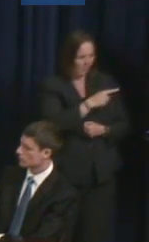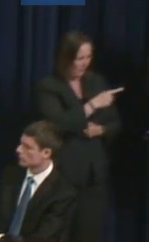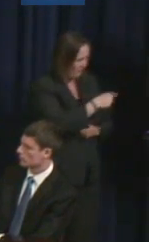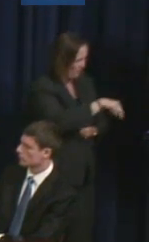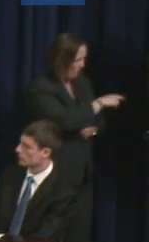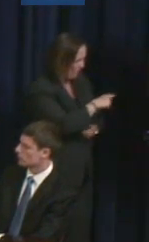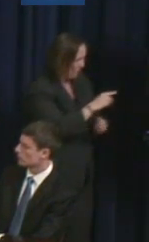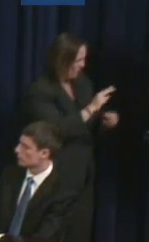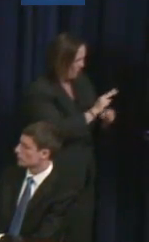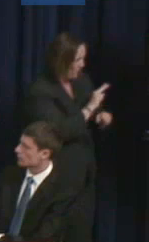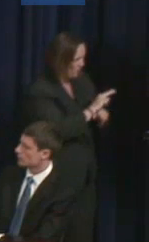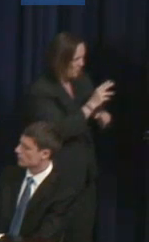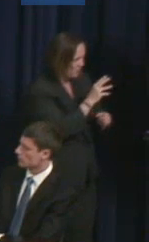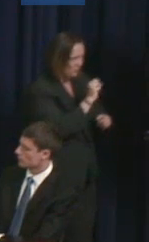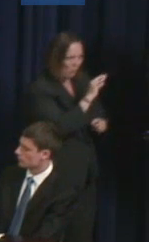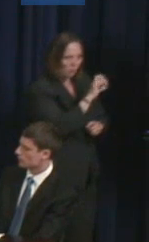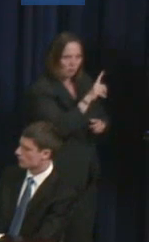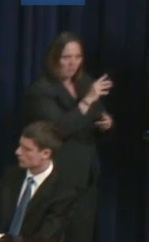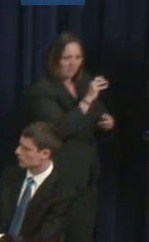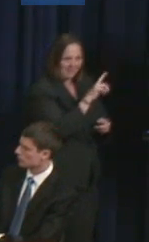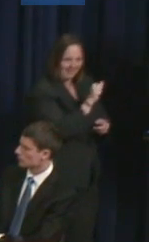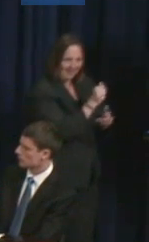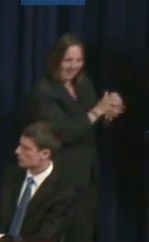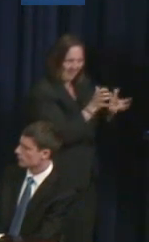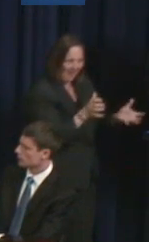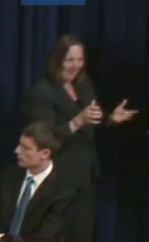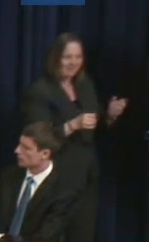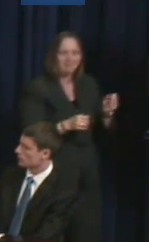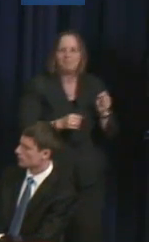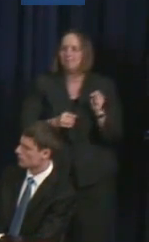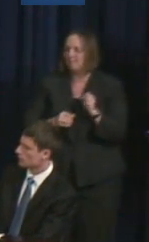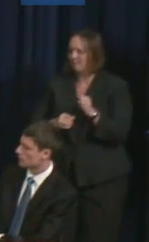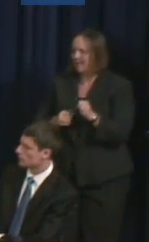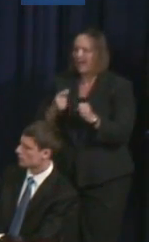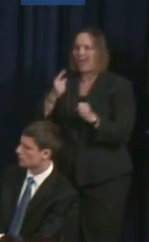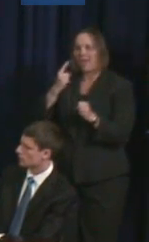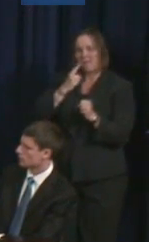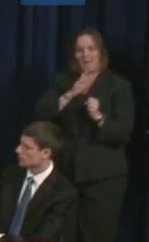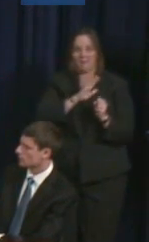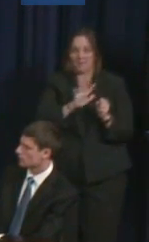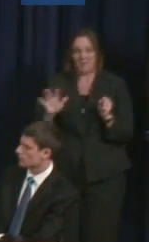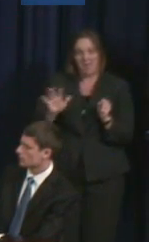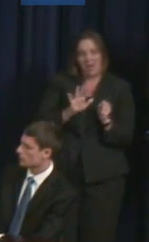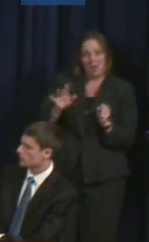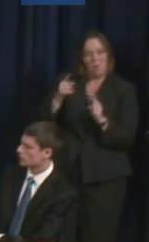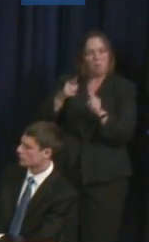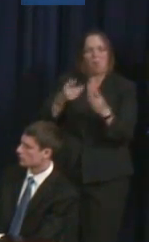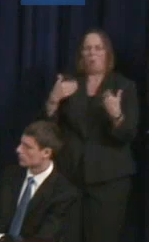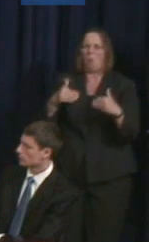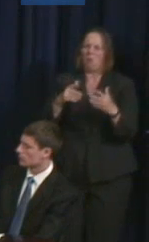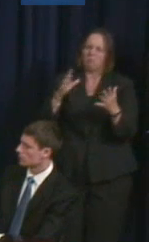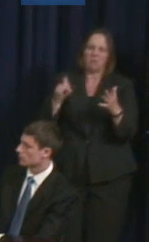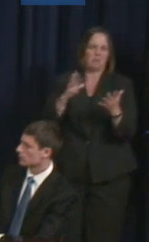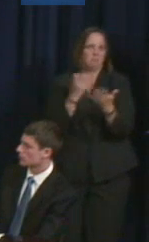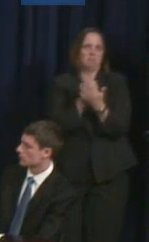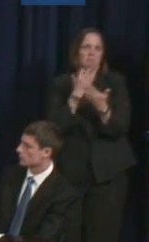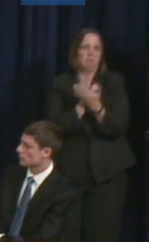Dilshad Ali: Yeah, I think the points that Dior and that Sandy are making can't be emphasized enough.